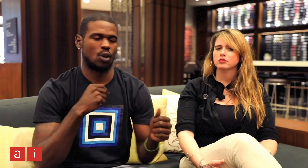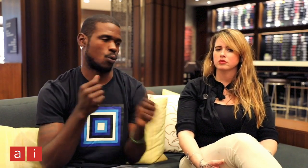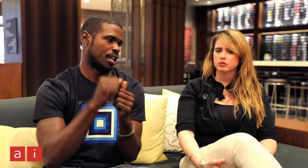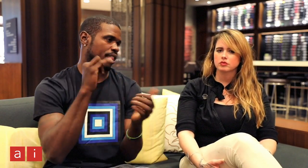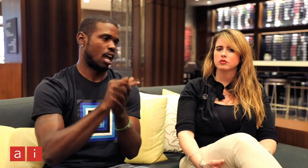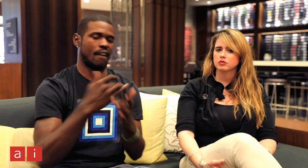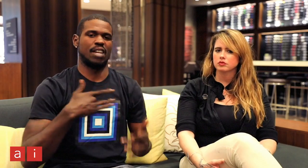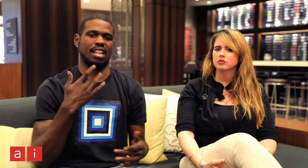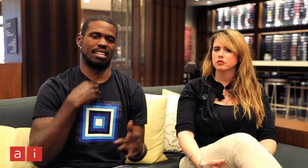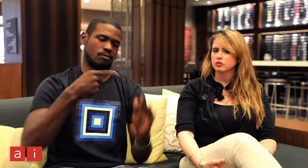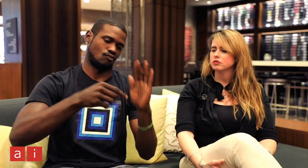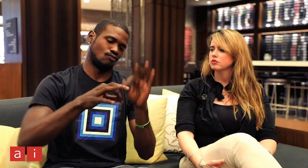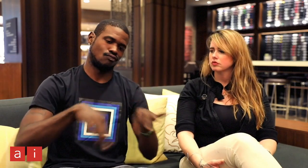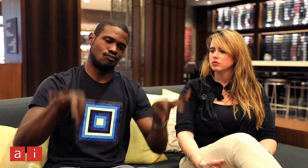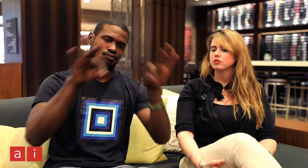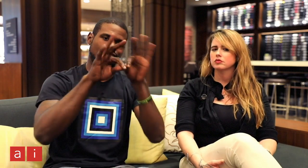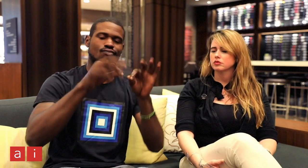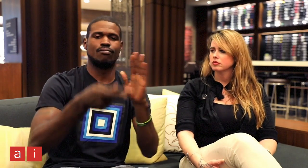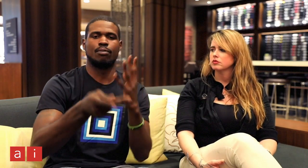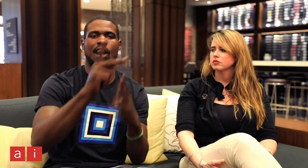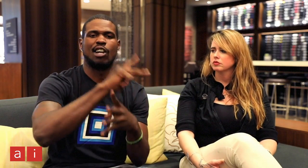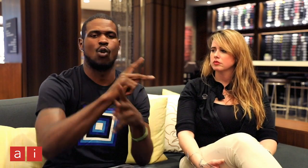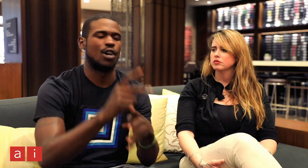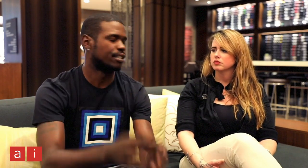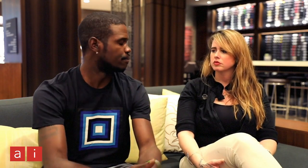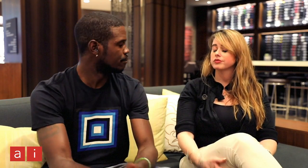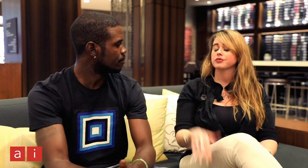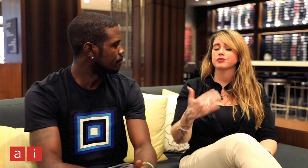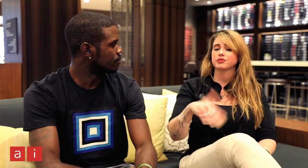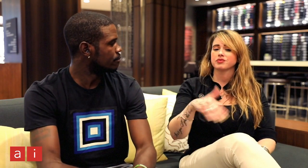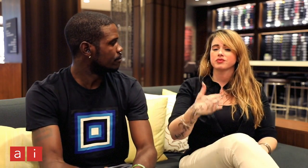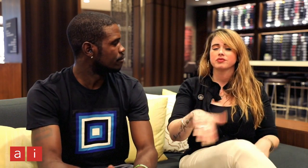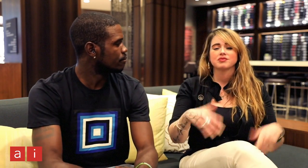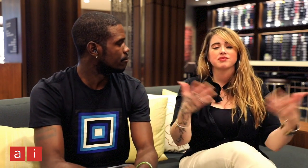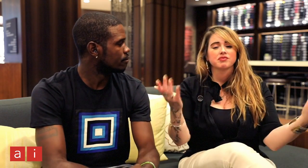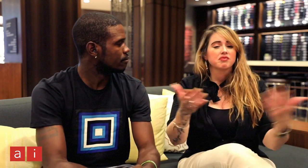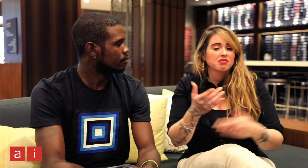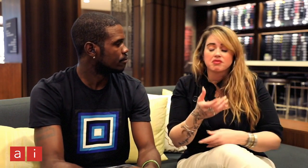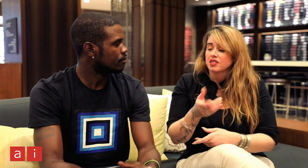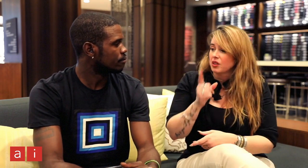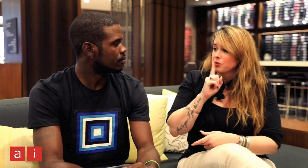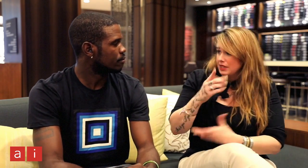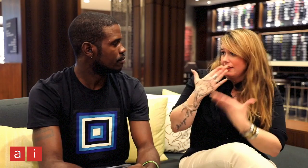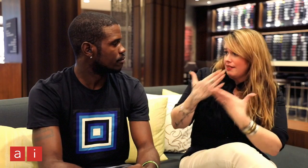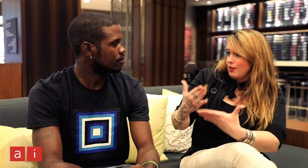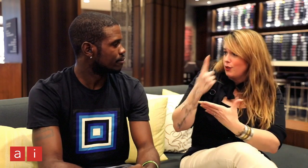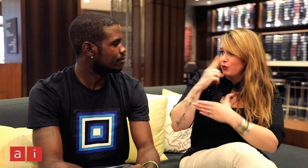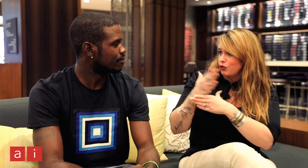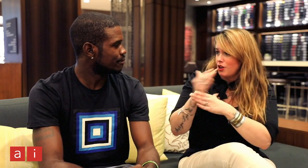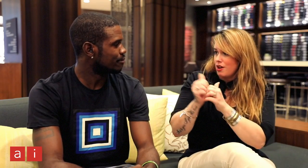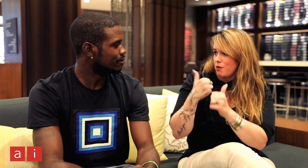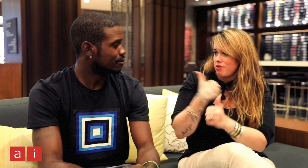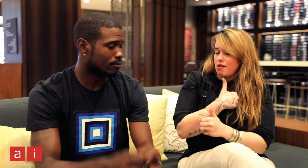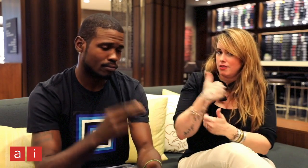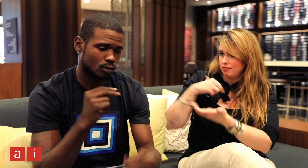so I'd say that should be the priority. Wow, I'd really like to thank you for sharing with us.